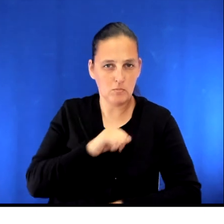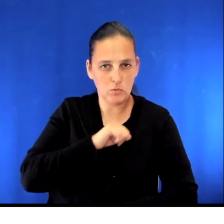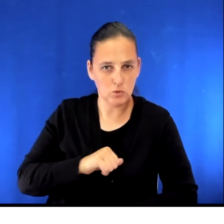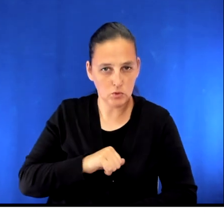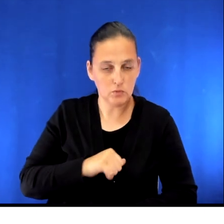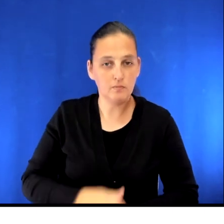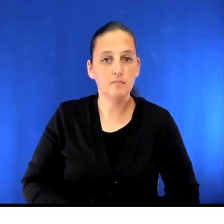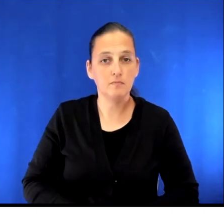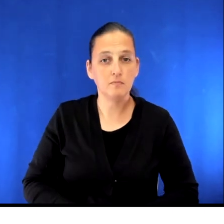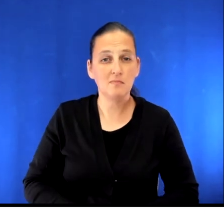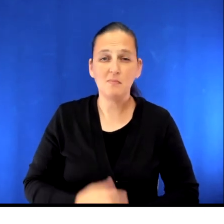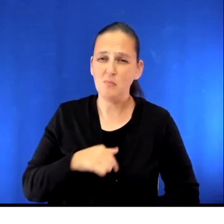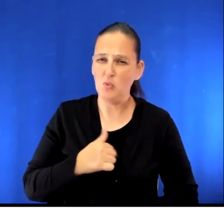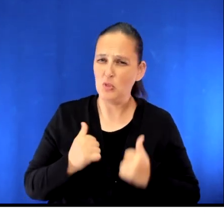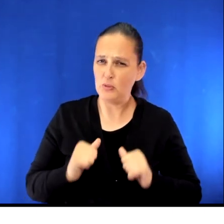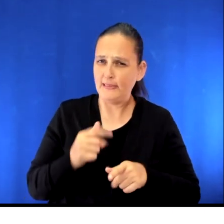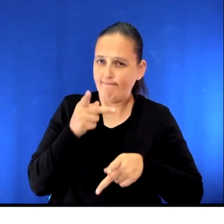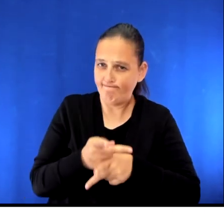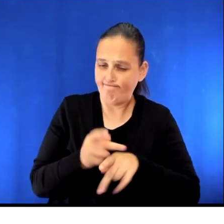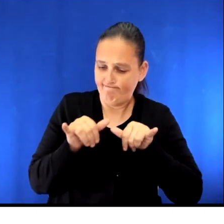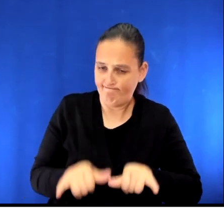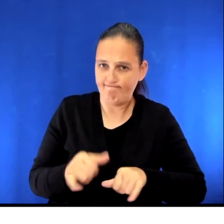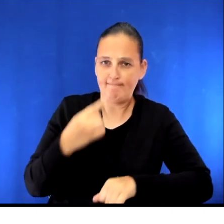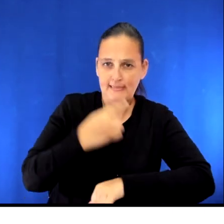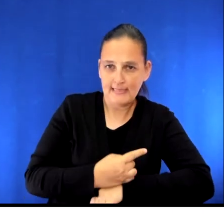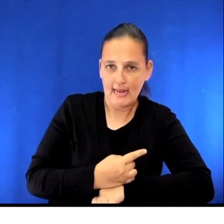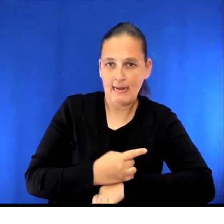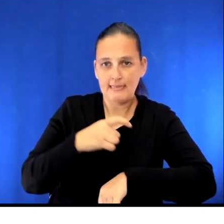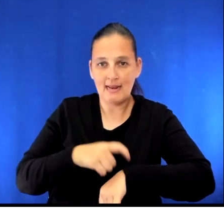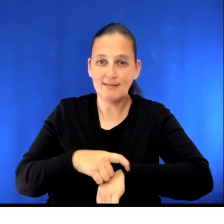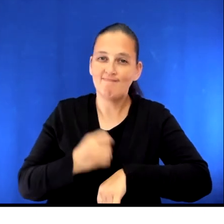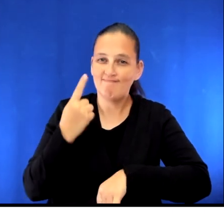While every effort is made to keep your planned surgical date, sometimes it may be postponed